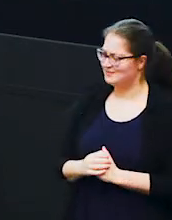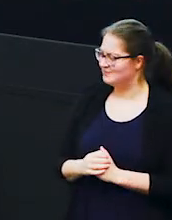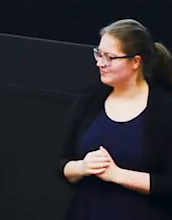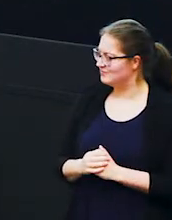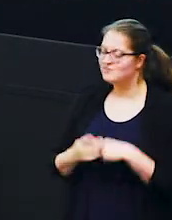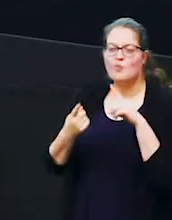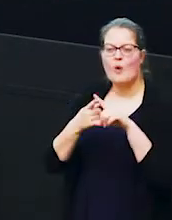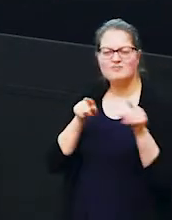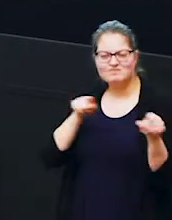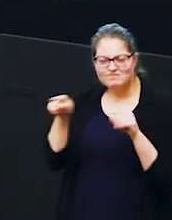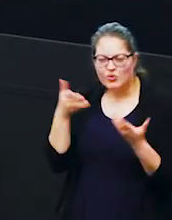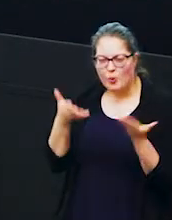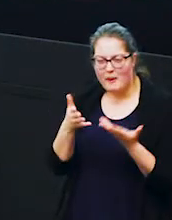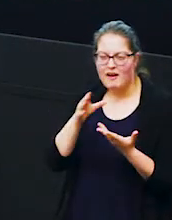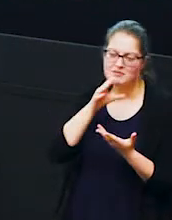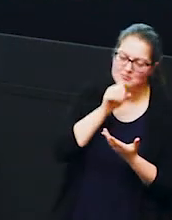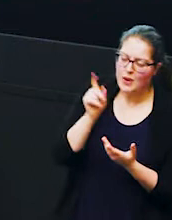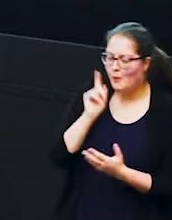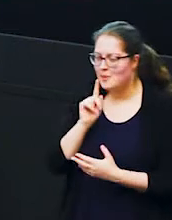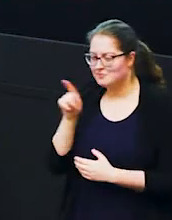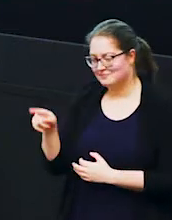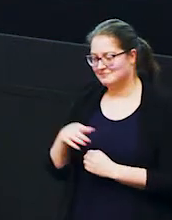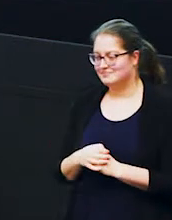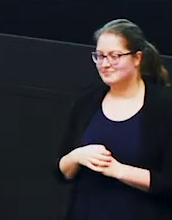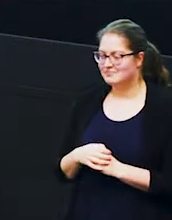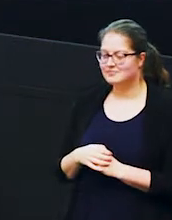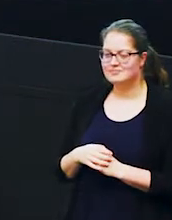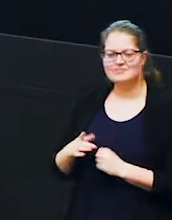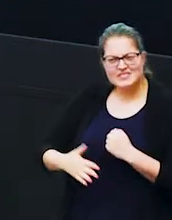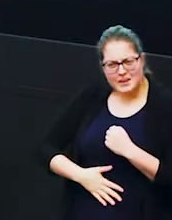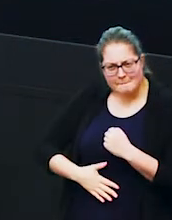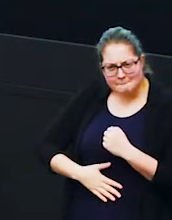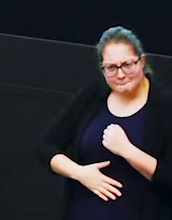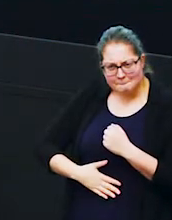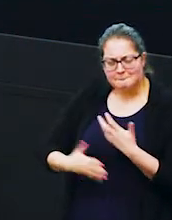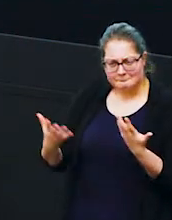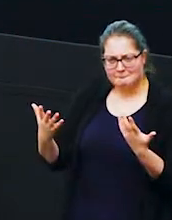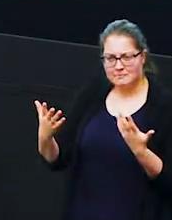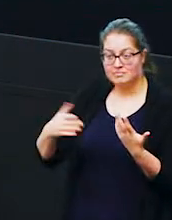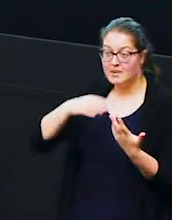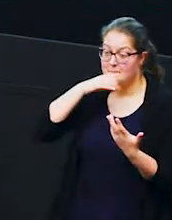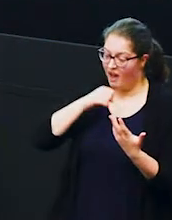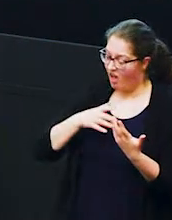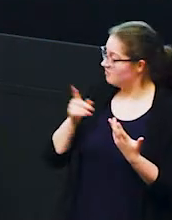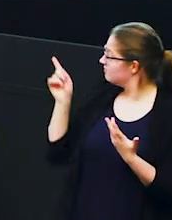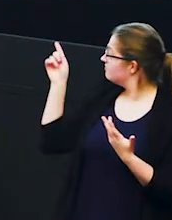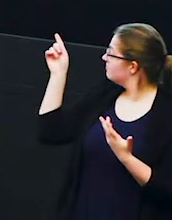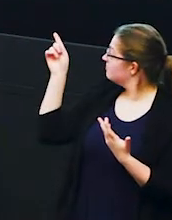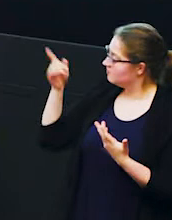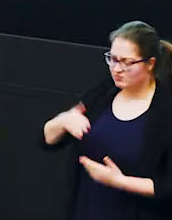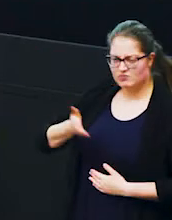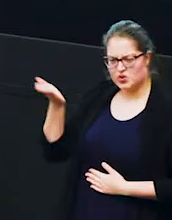between males and females the other thing is their tummies so a male's tummy slopes downwards from